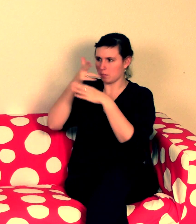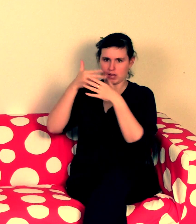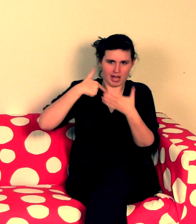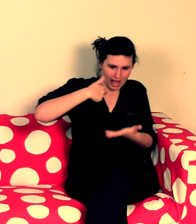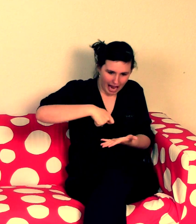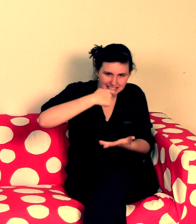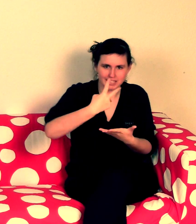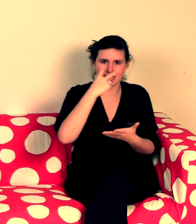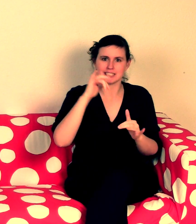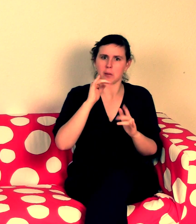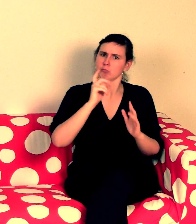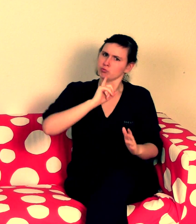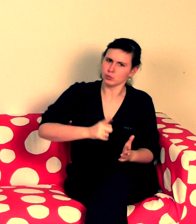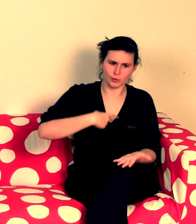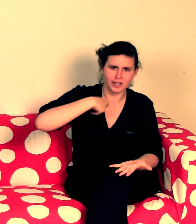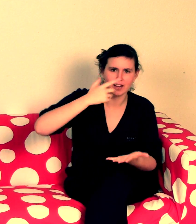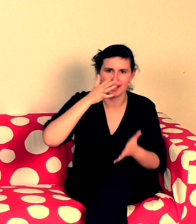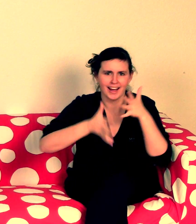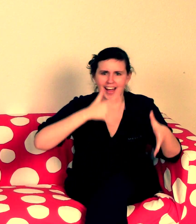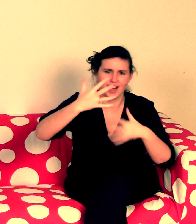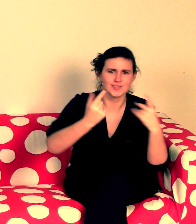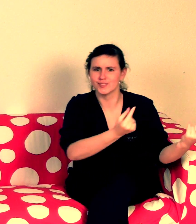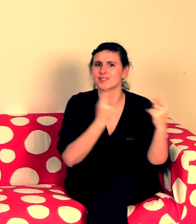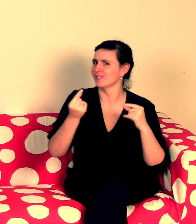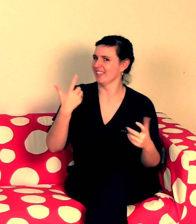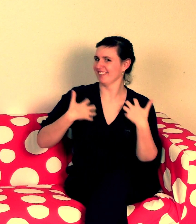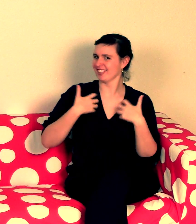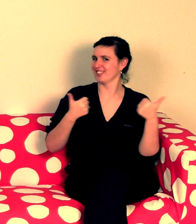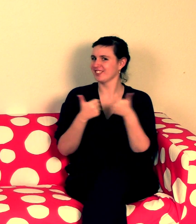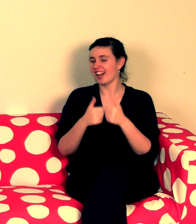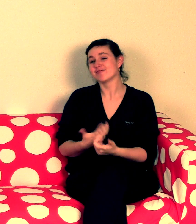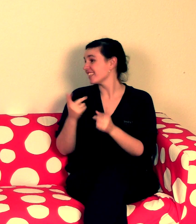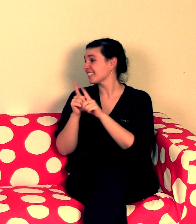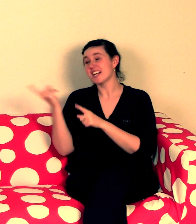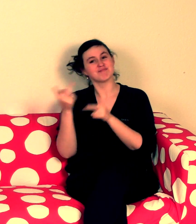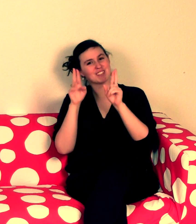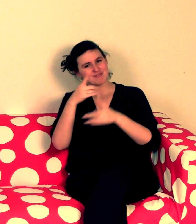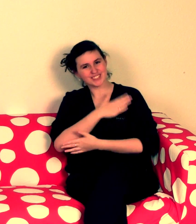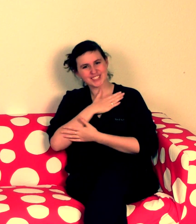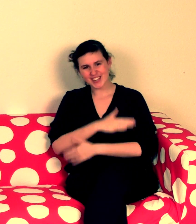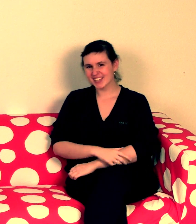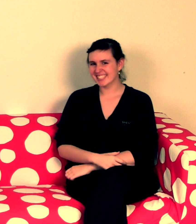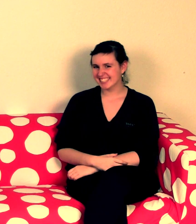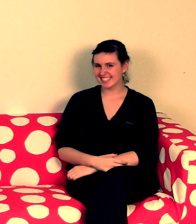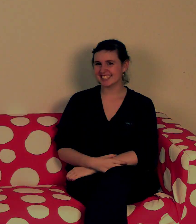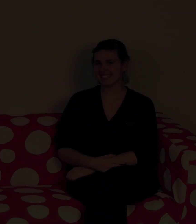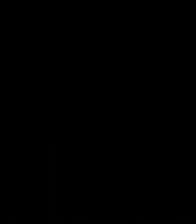To film myself while eating food to make it look realistic. It was an interesting challenge. And the same as Nana, I hope you've enjoyed it.